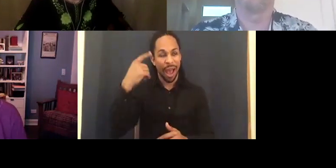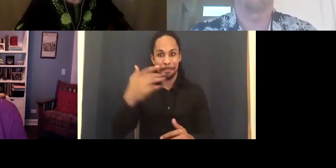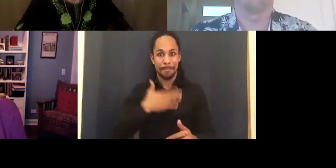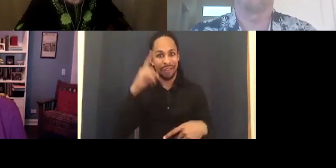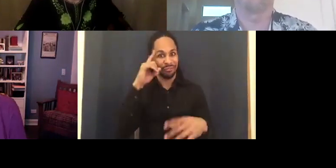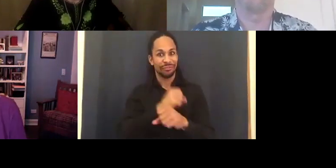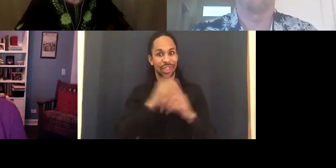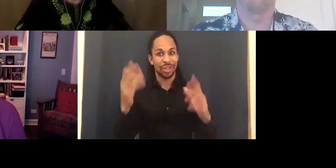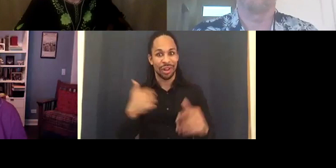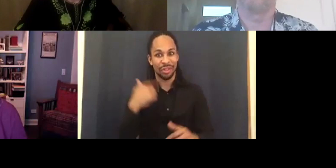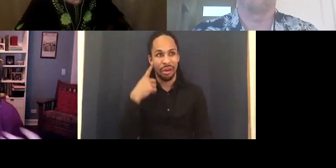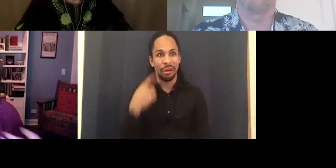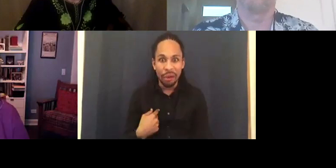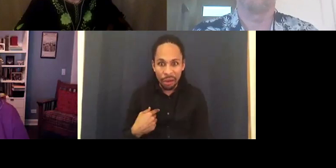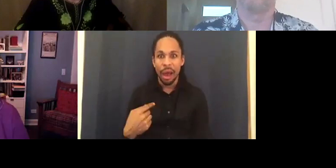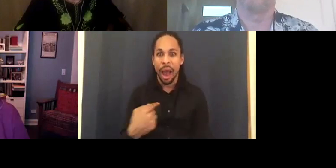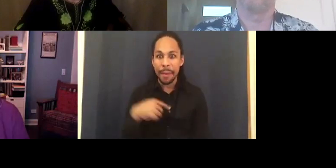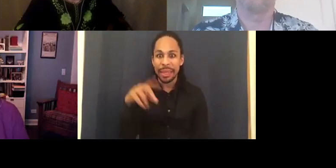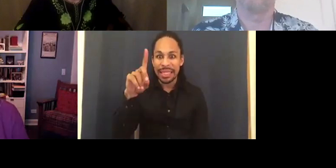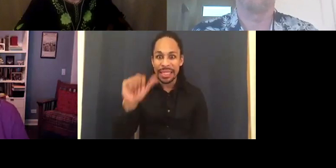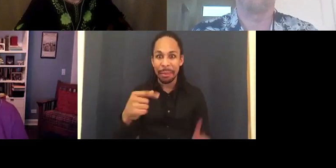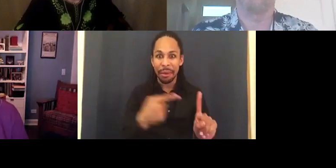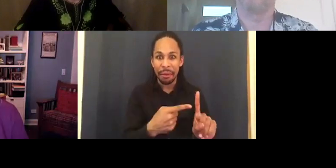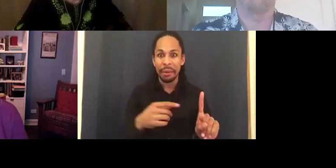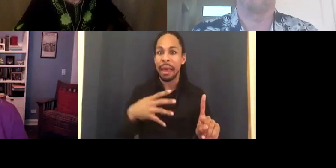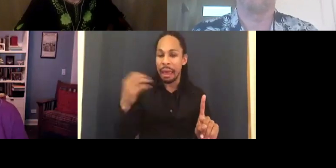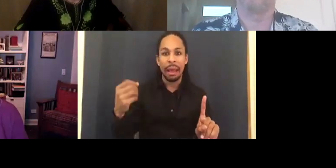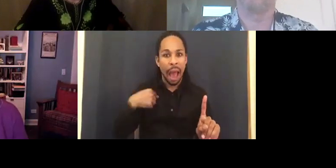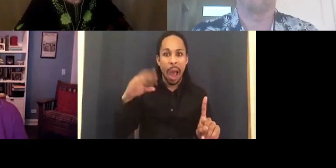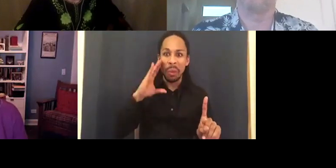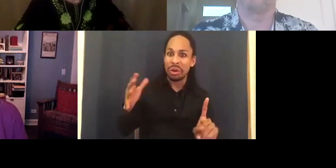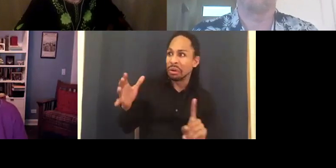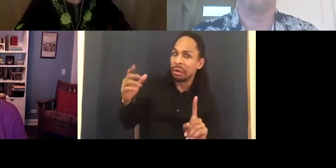One baby Jane after another in terms of personal assistants.